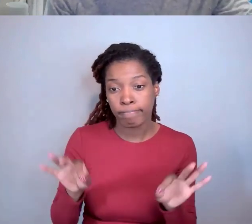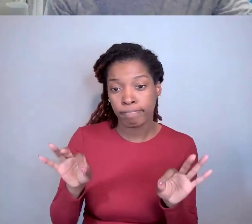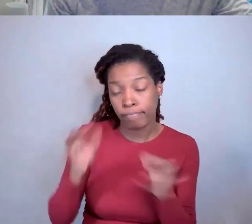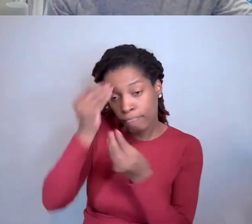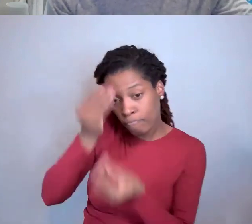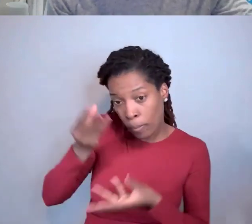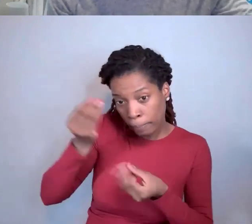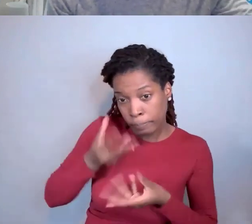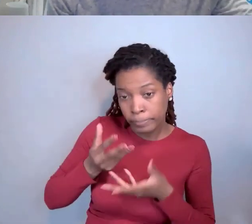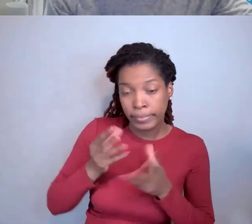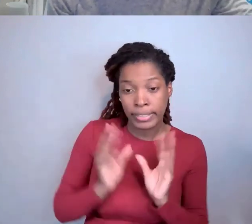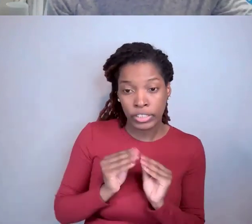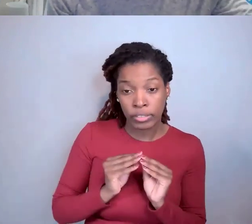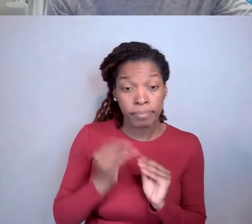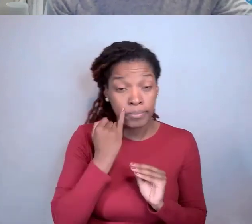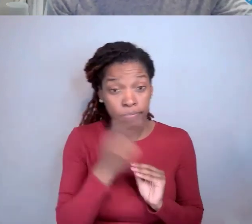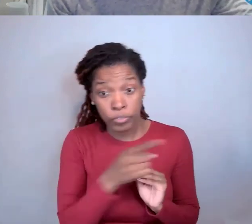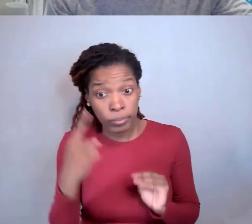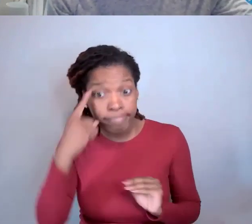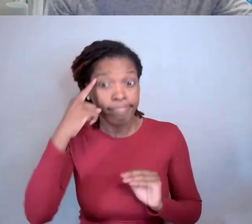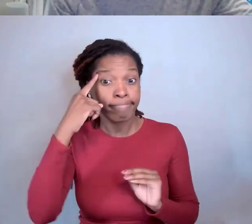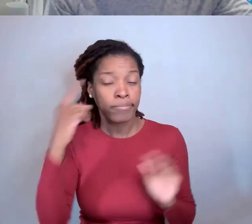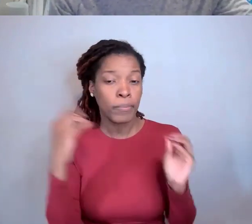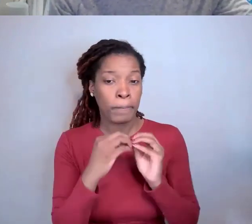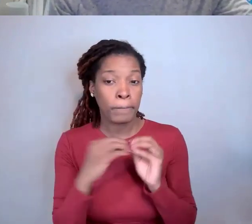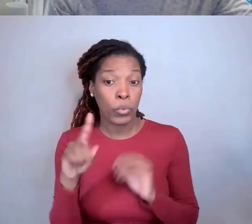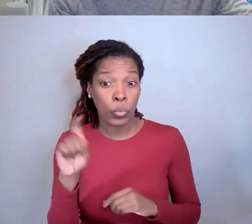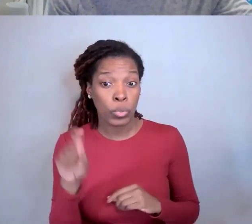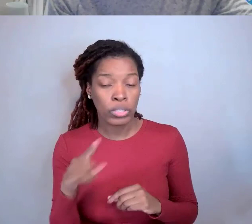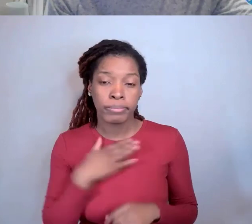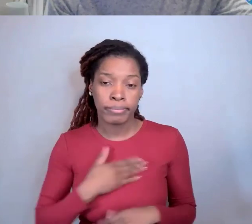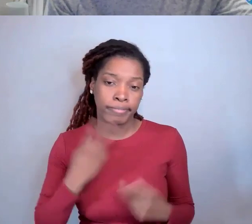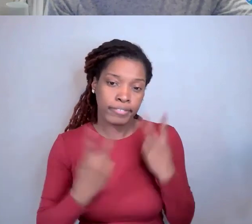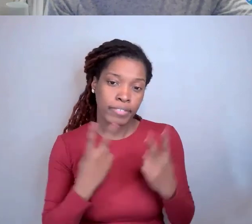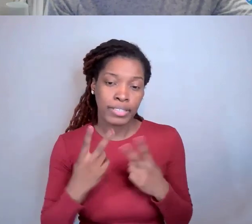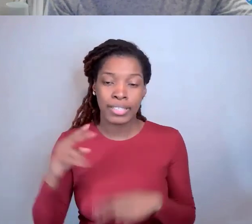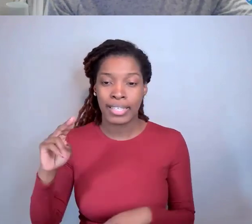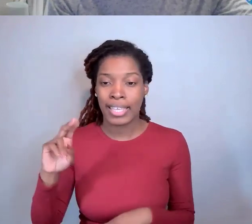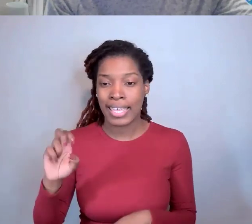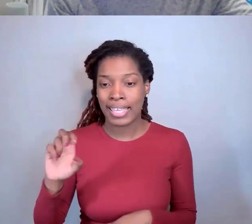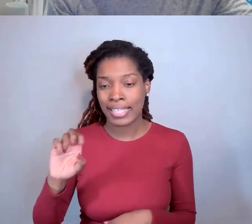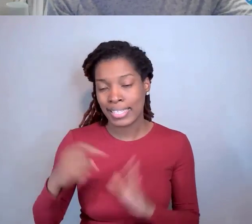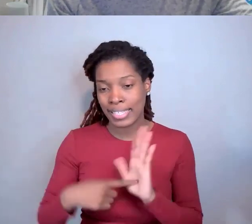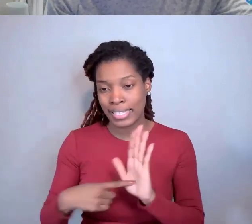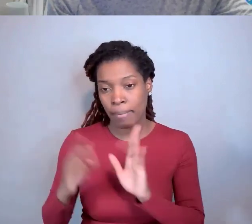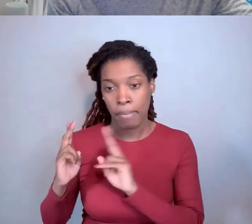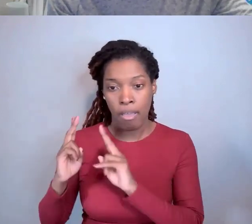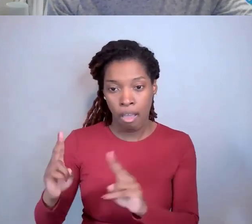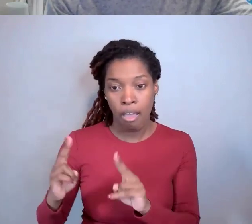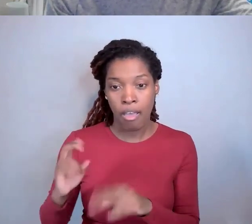If any of you do think of additional questions please visit our exhibit hall staff for chat and one-on-one opportunities